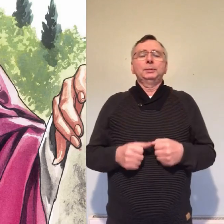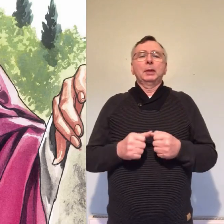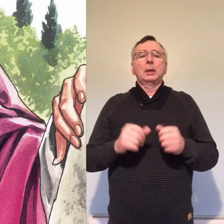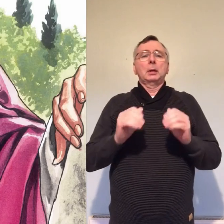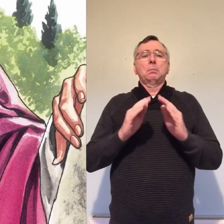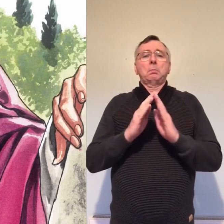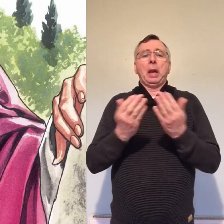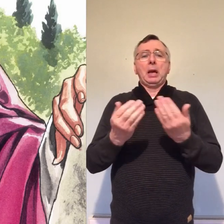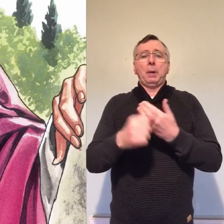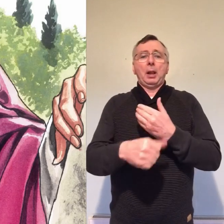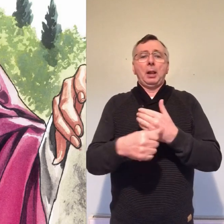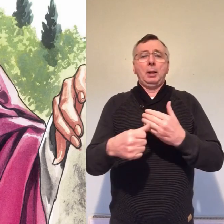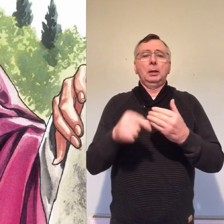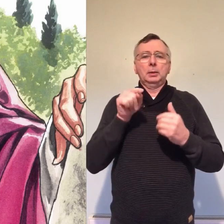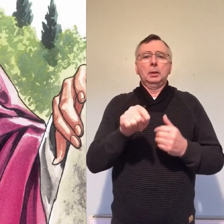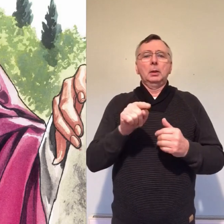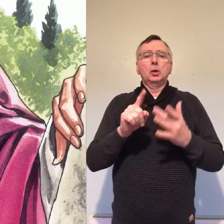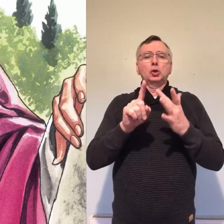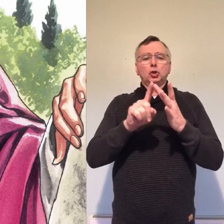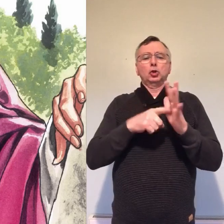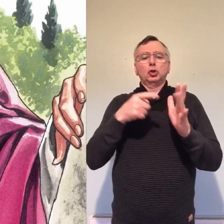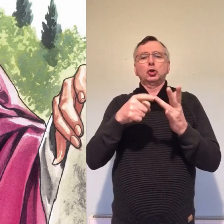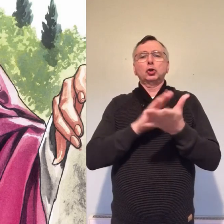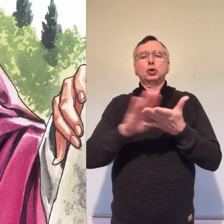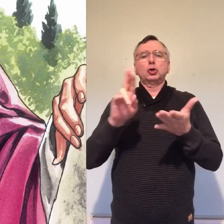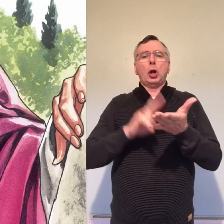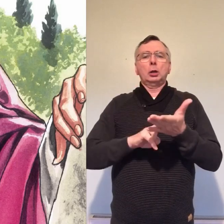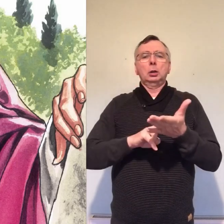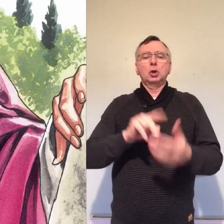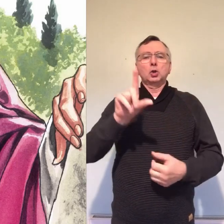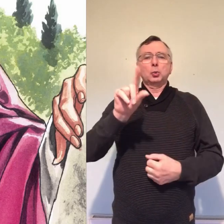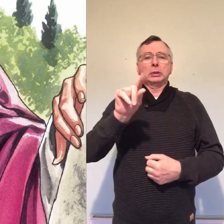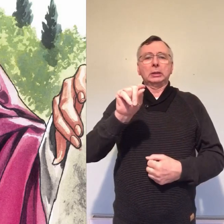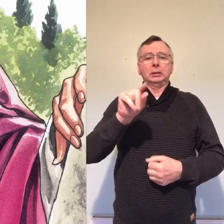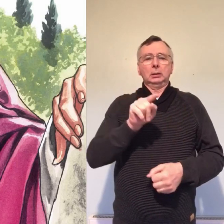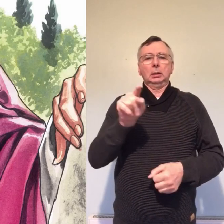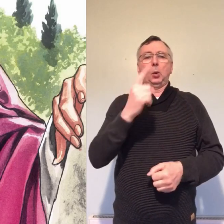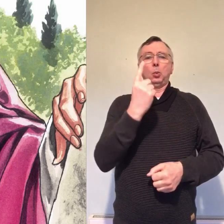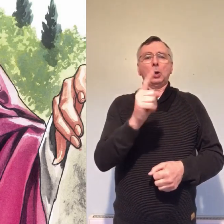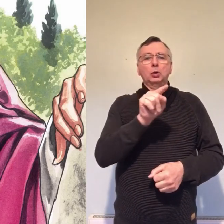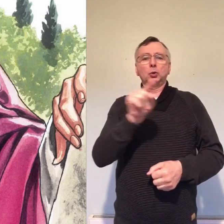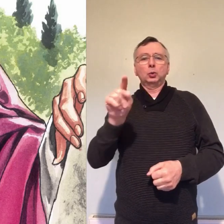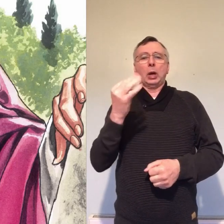today is a signed interpretation based on John's Gospel chapter 20 verses 1 to